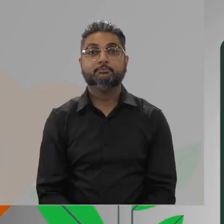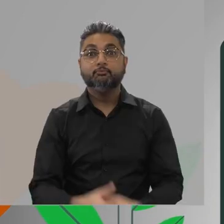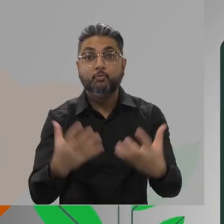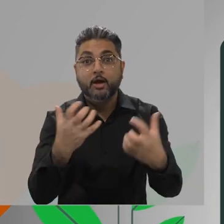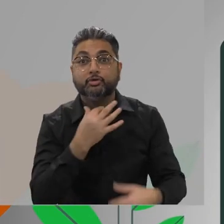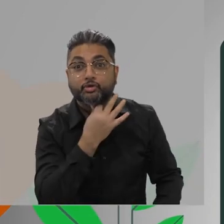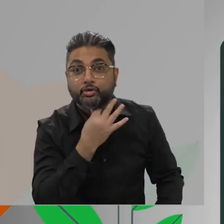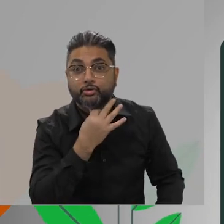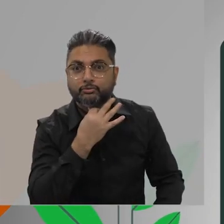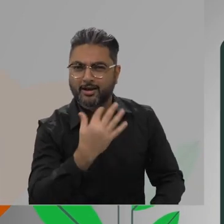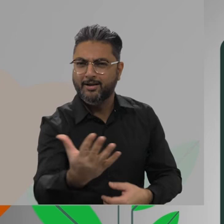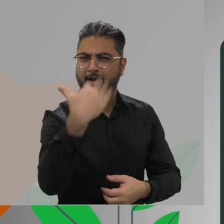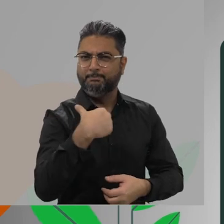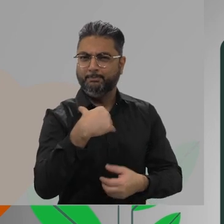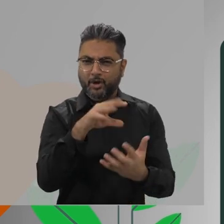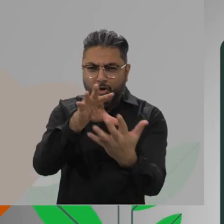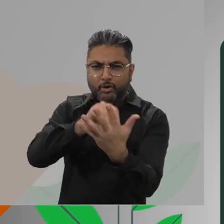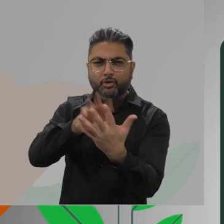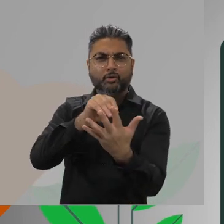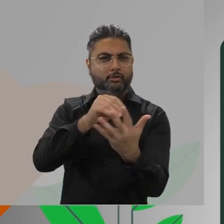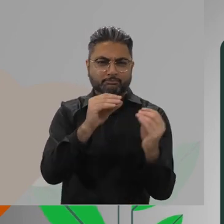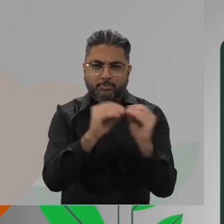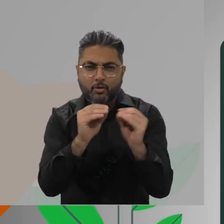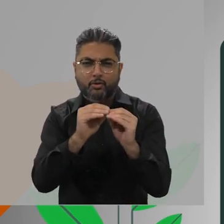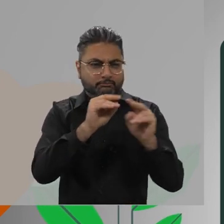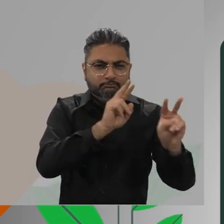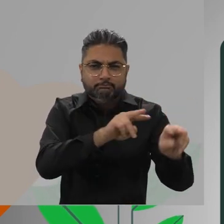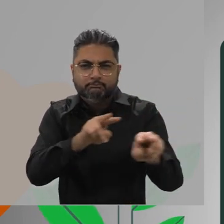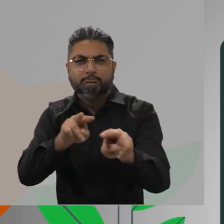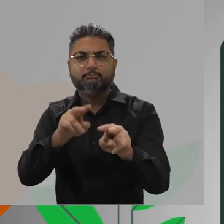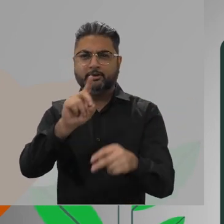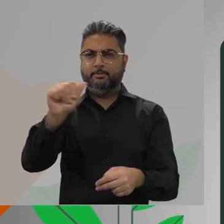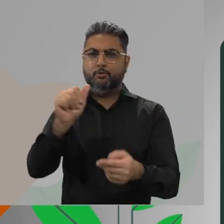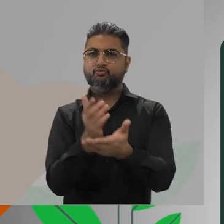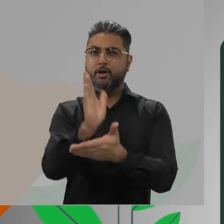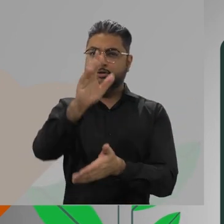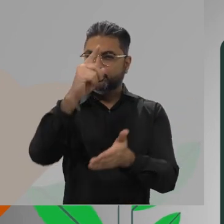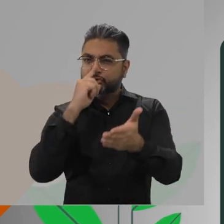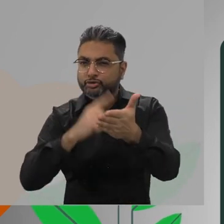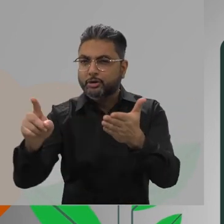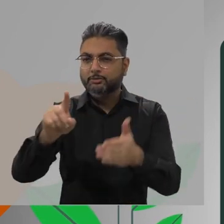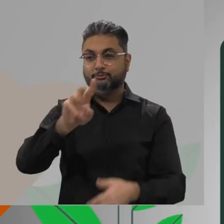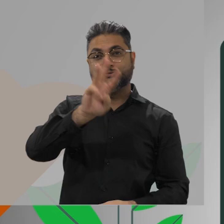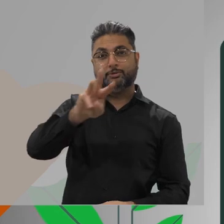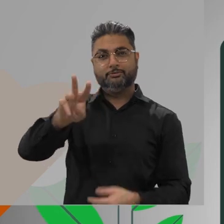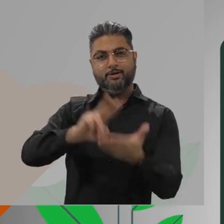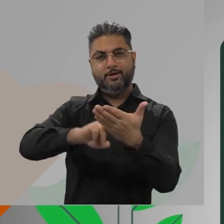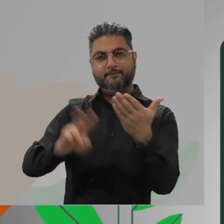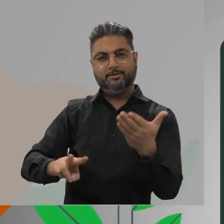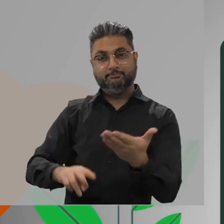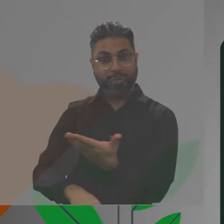To learn more about Monitoring Disability Rights, visit the Commission's website.